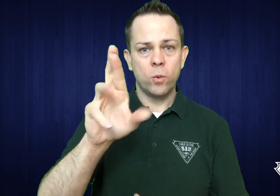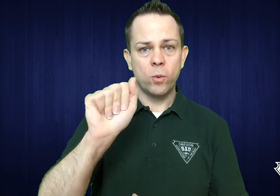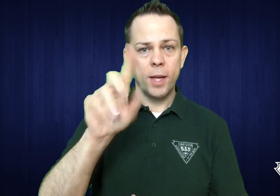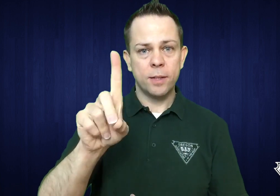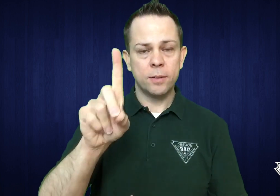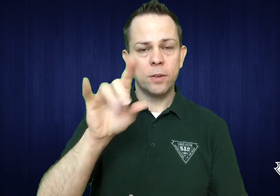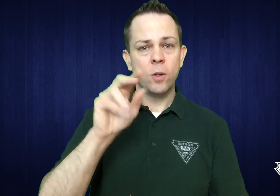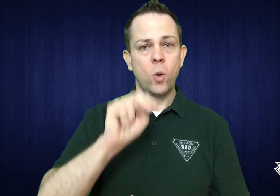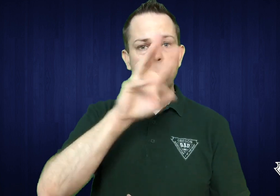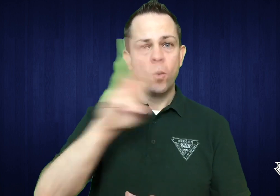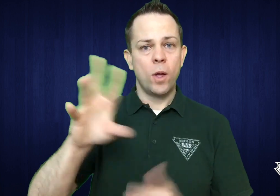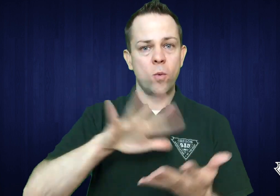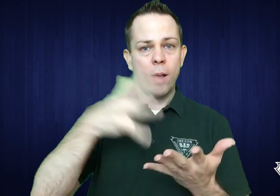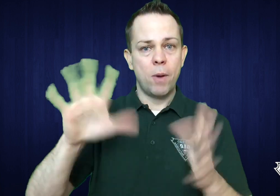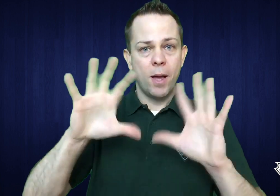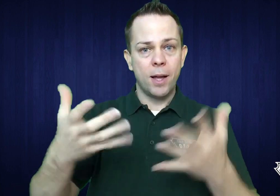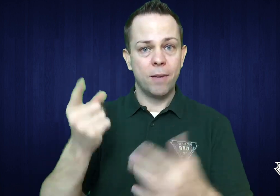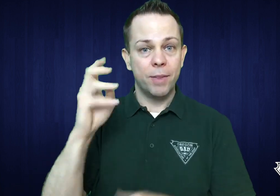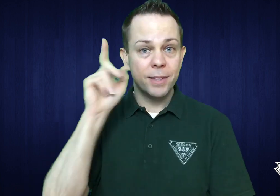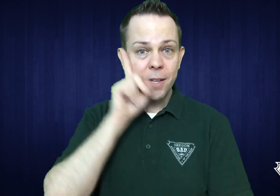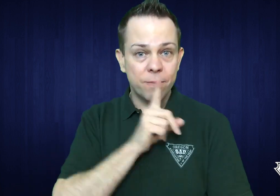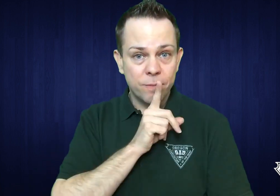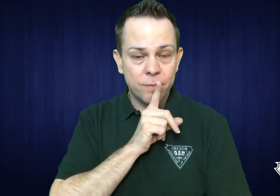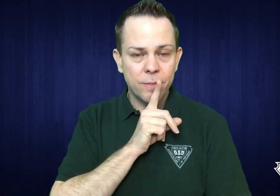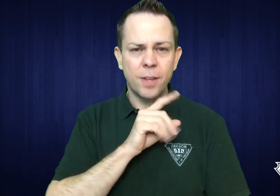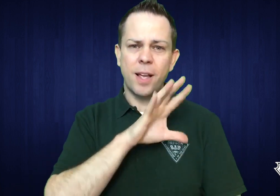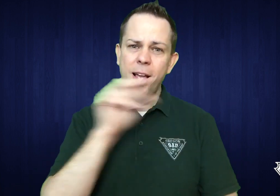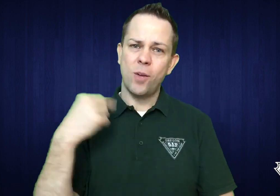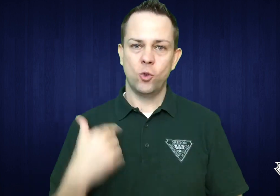with Northwest Rainbow Alliance of the Deaf,